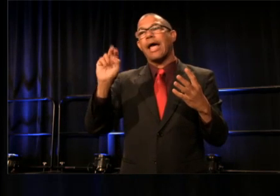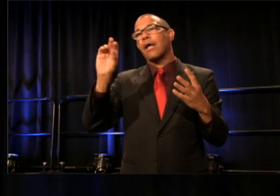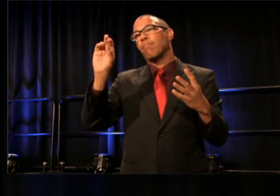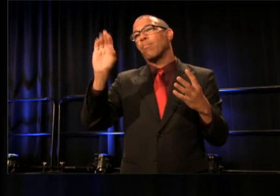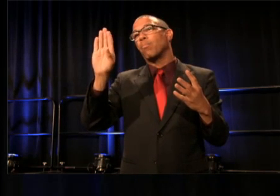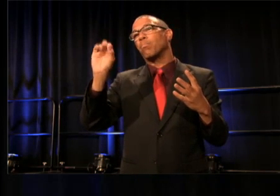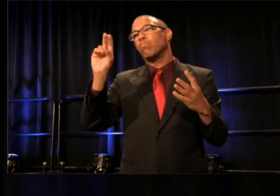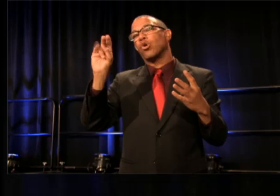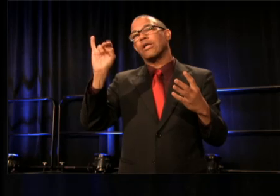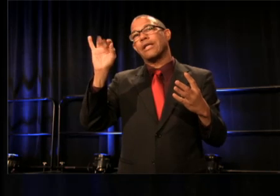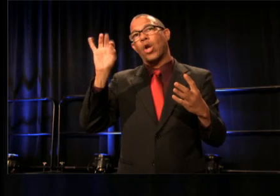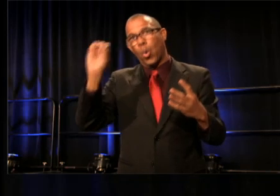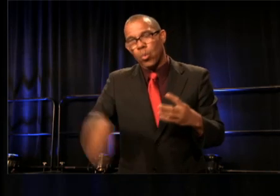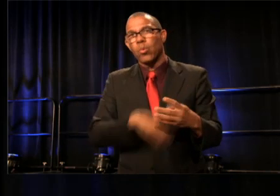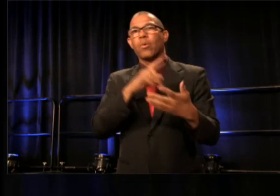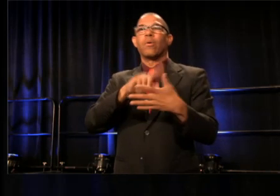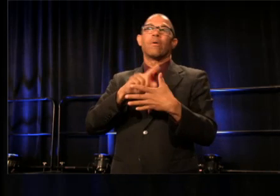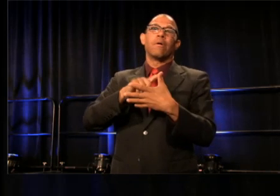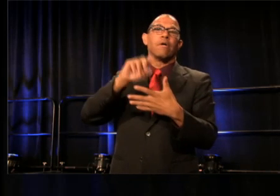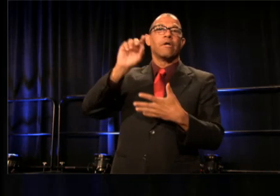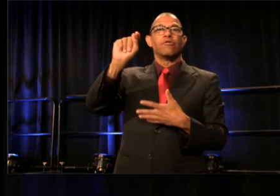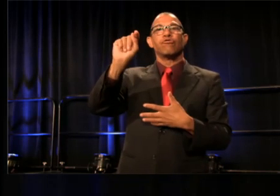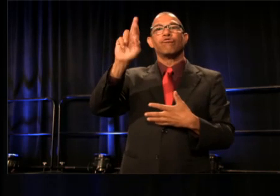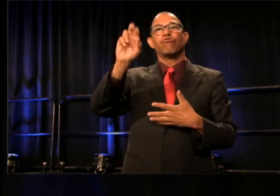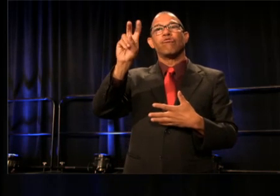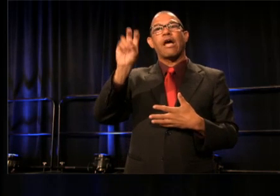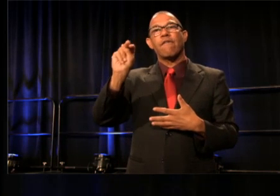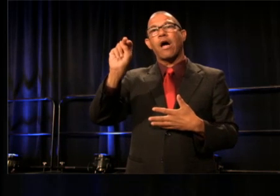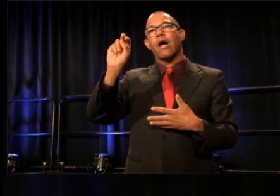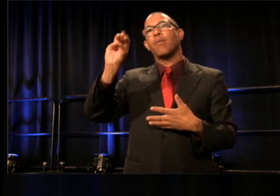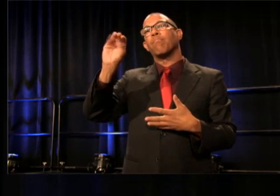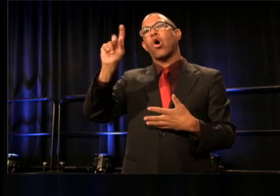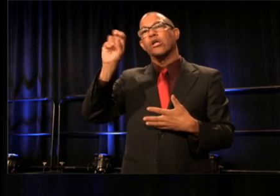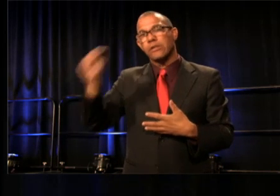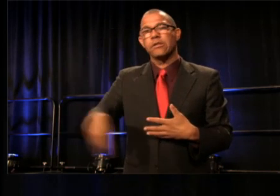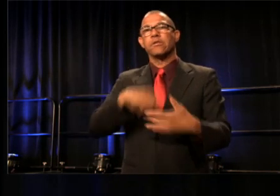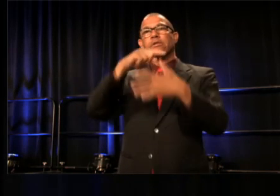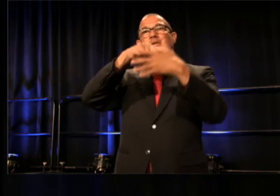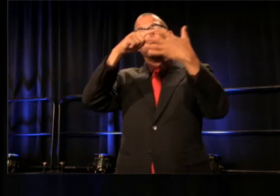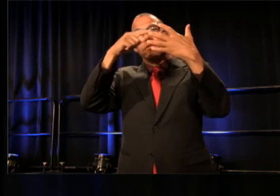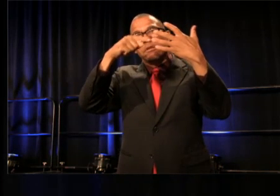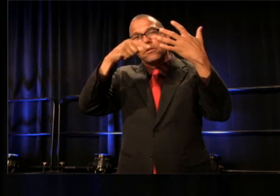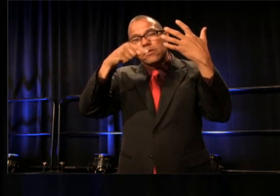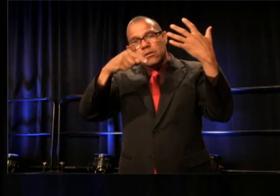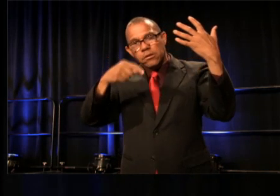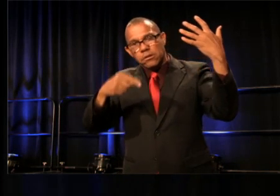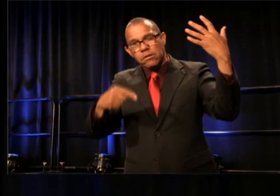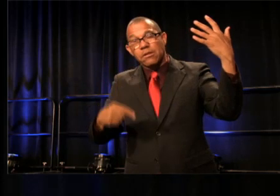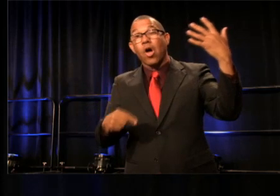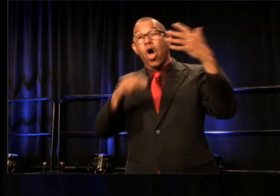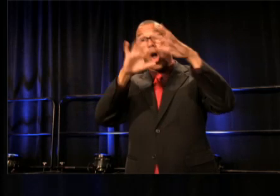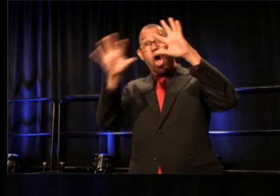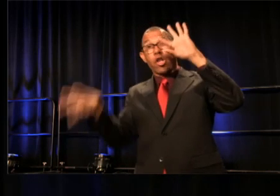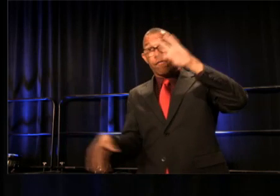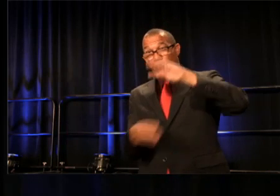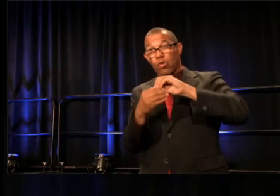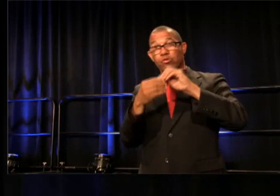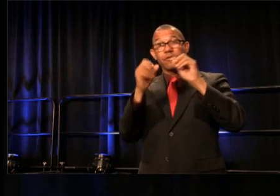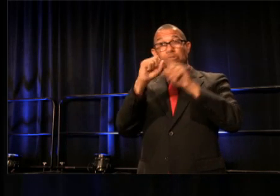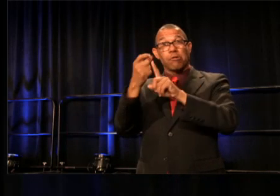Trayvon Martin, Eric Garner-- all of this has happened in the five years I've been making this play and this is by no means a complete list.